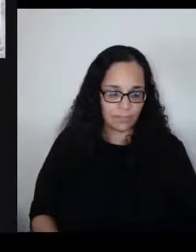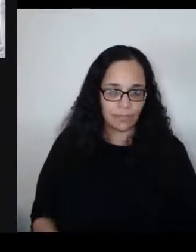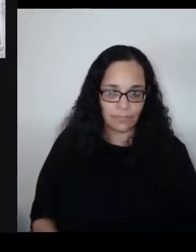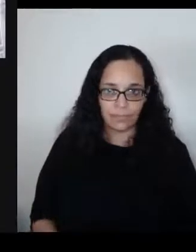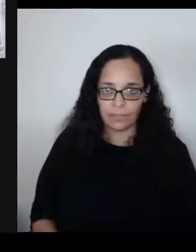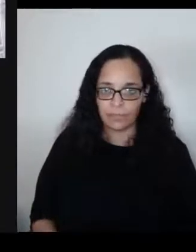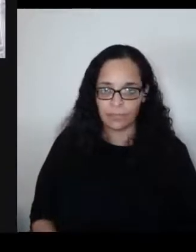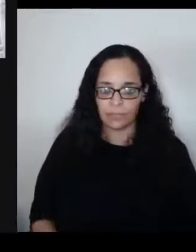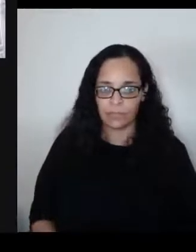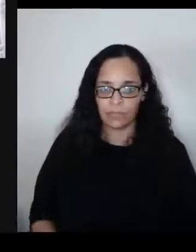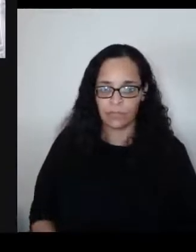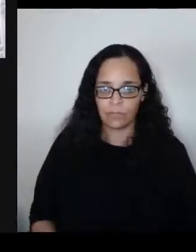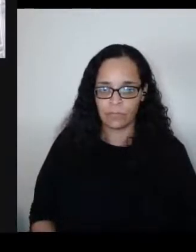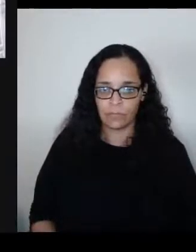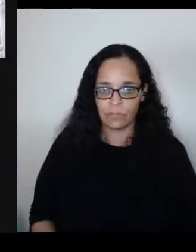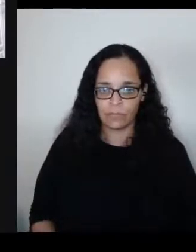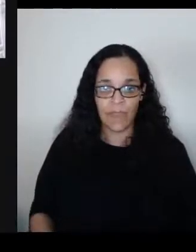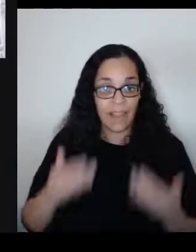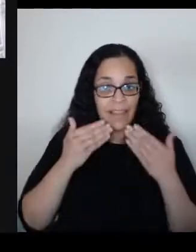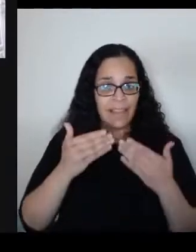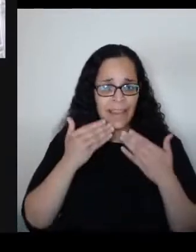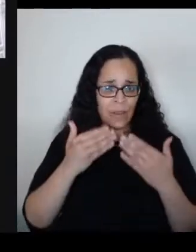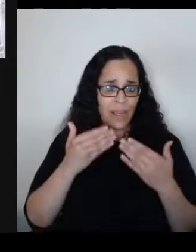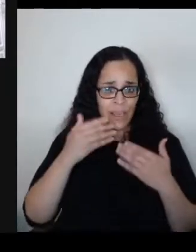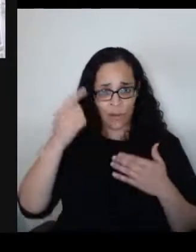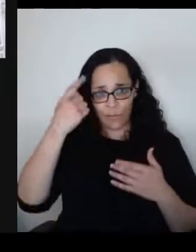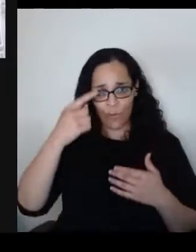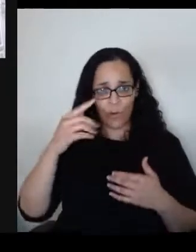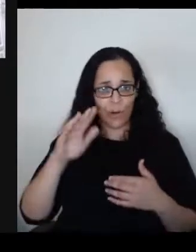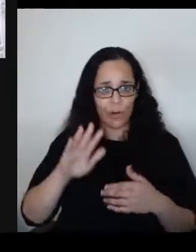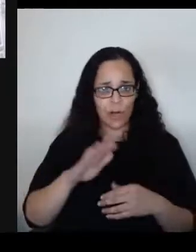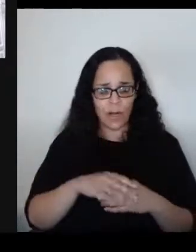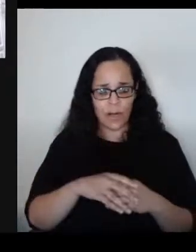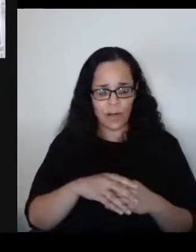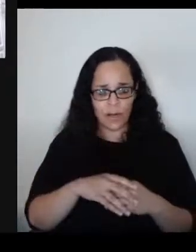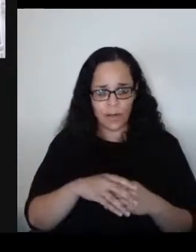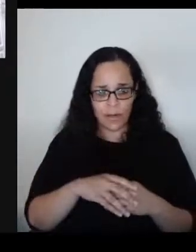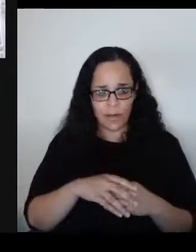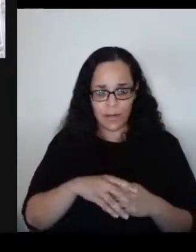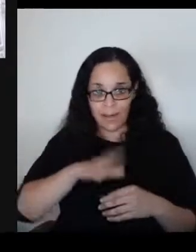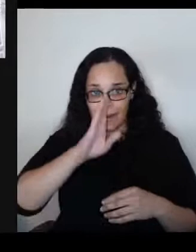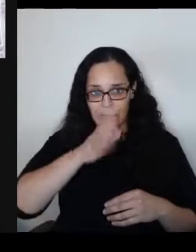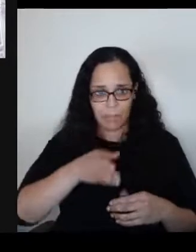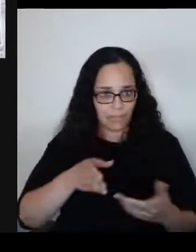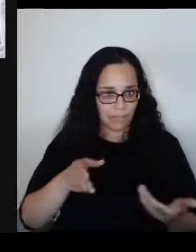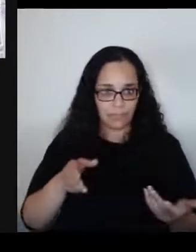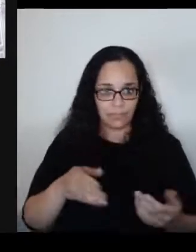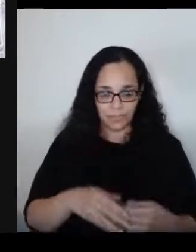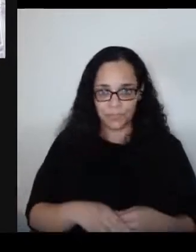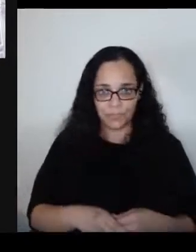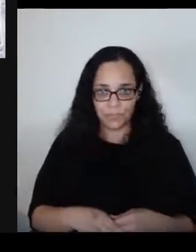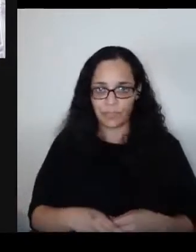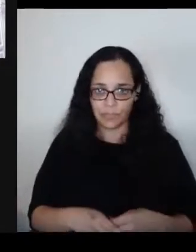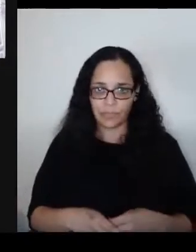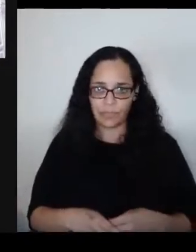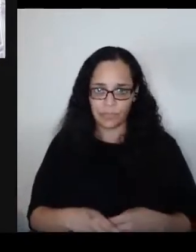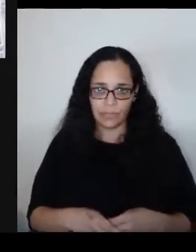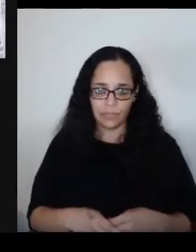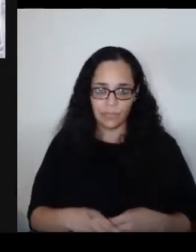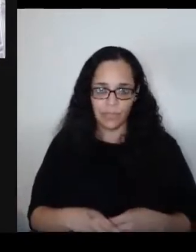Thank you, thank you for your, your bluntness and your candor. In light of that and in light of what Mike said,